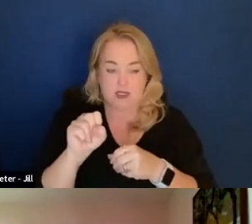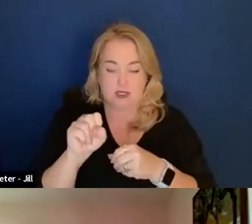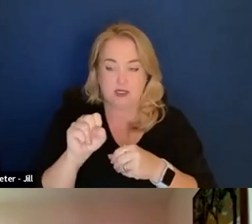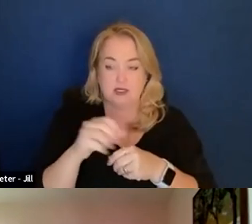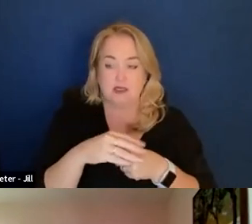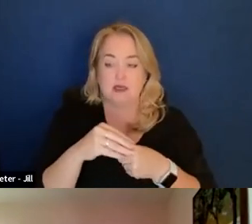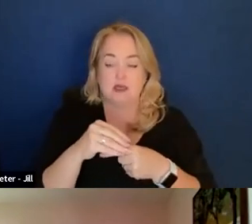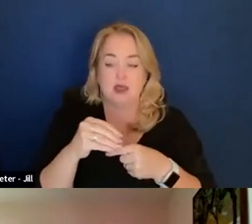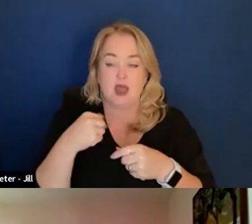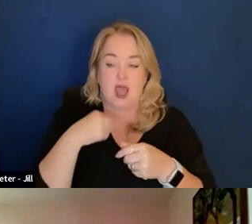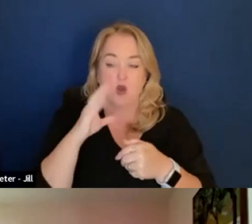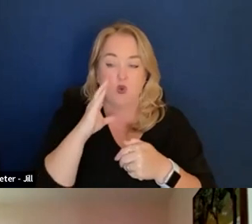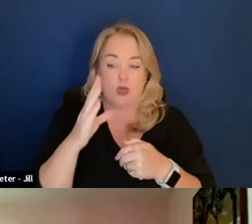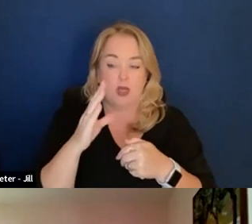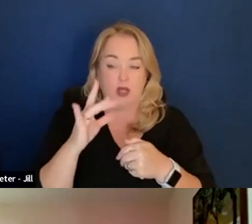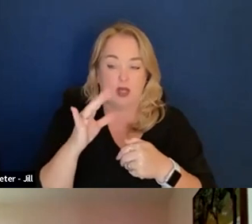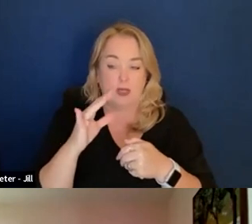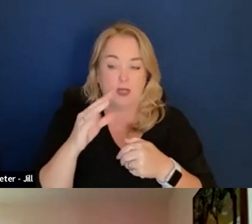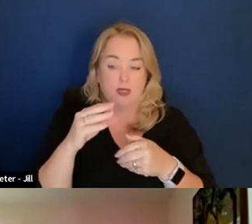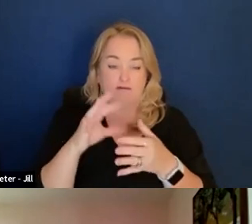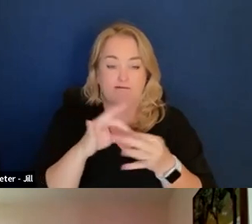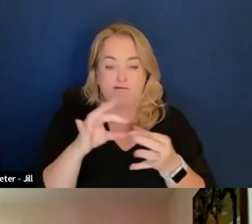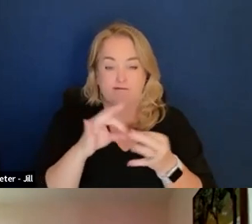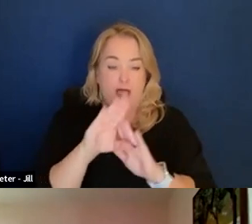I will - I will provide a little bit of background on David.